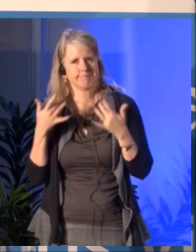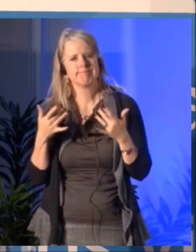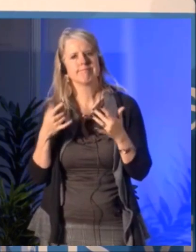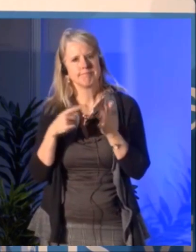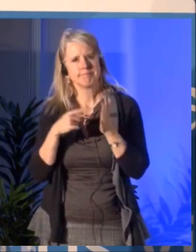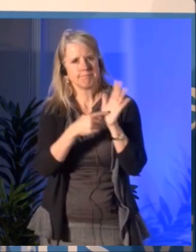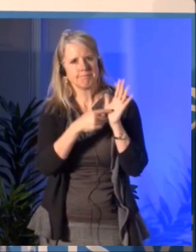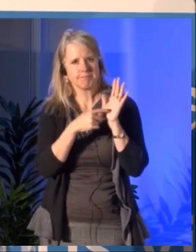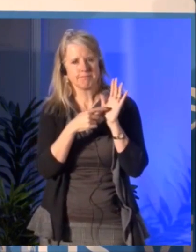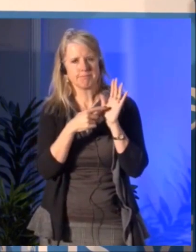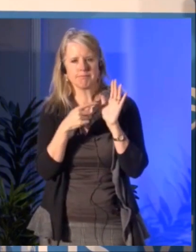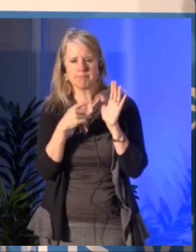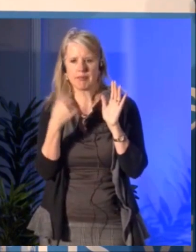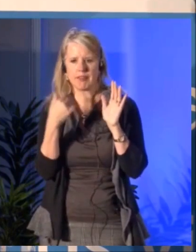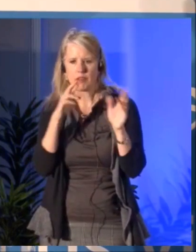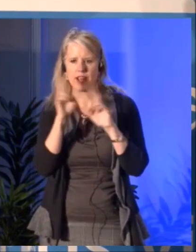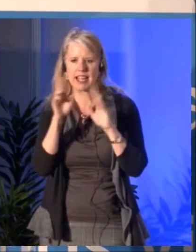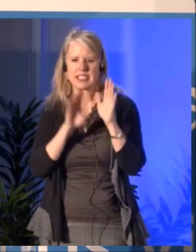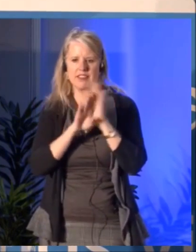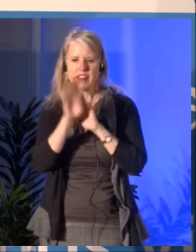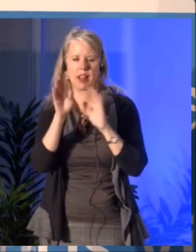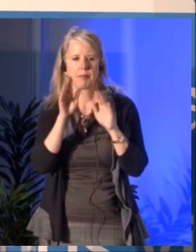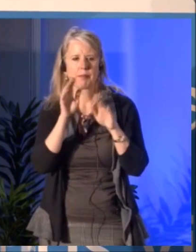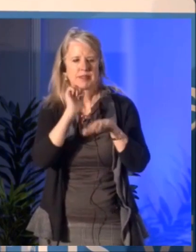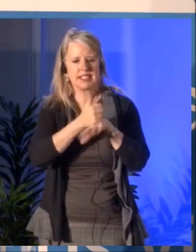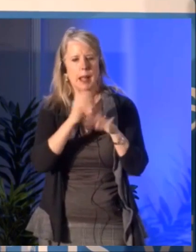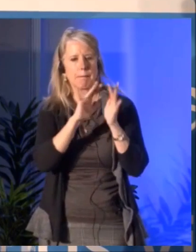needs to know what is the state and what are the possibilities